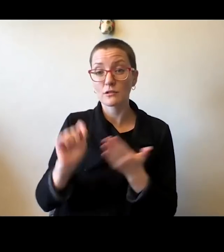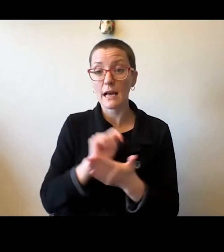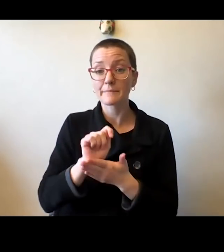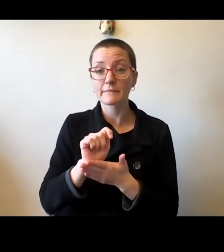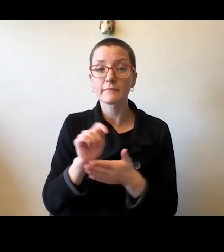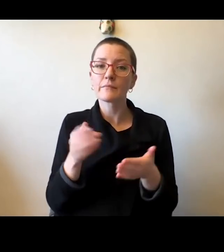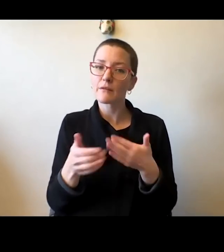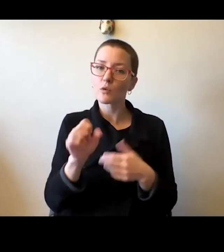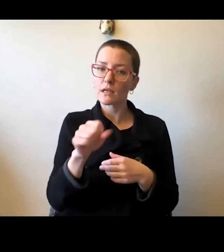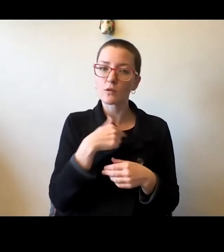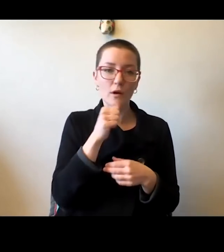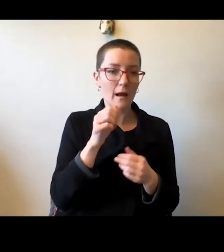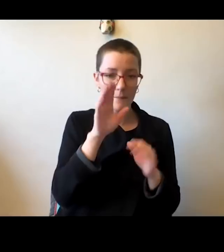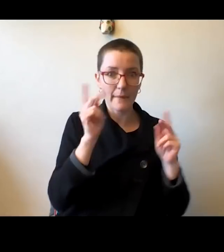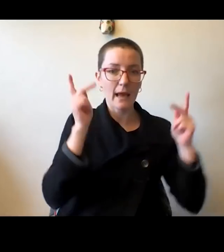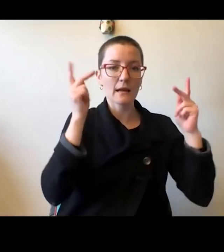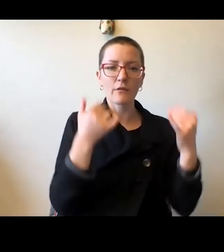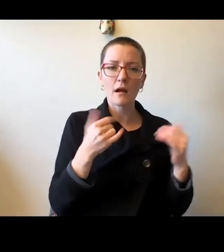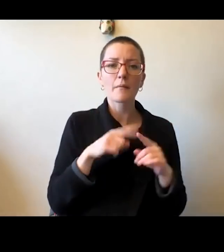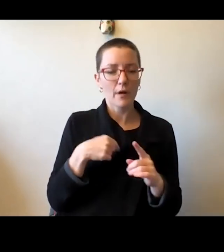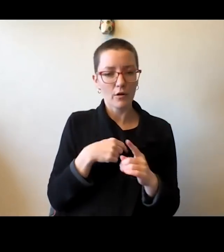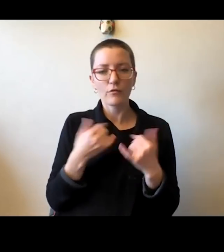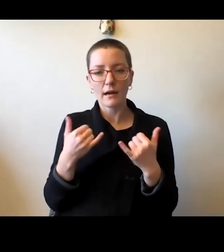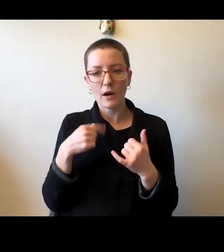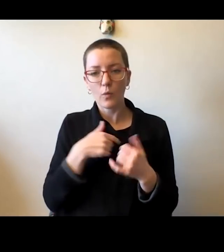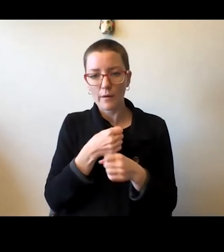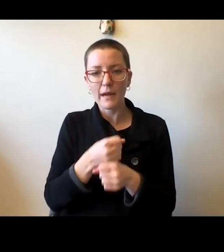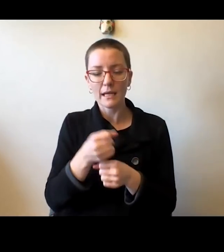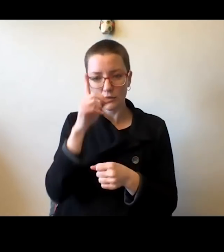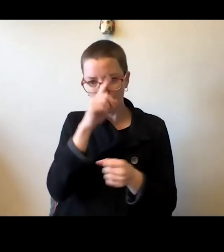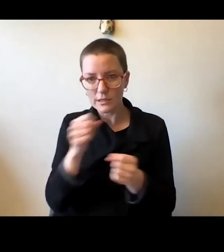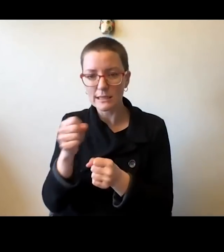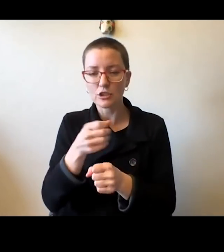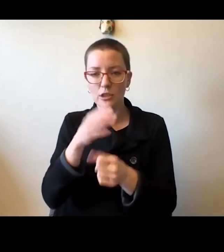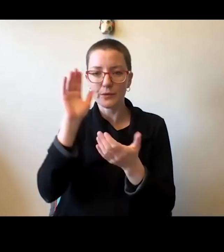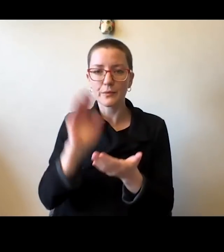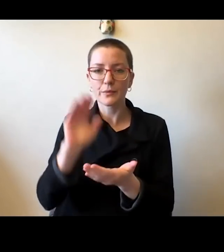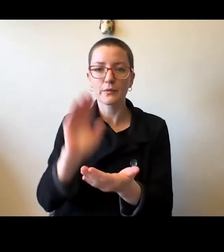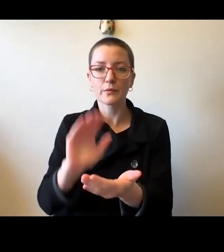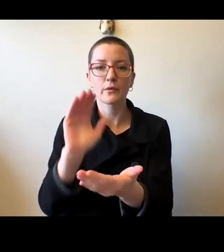but we are making some strategic reductions right now. And we're working with the colleges and units